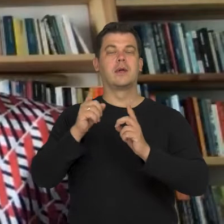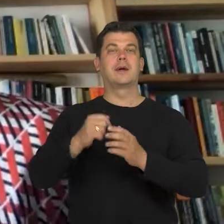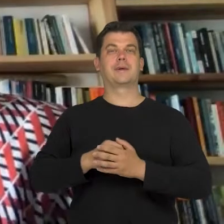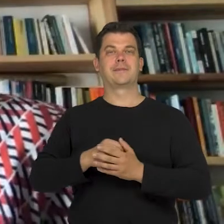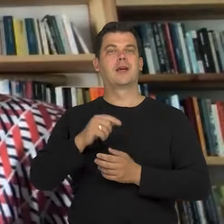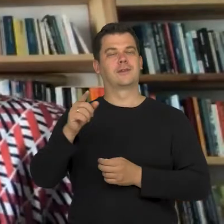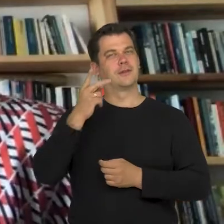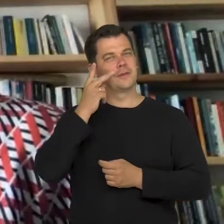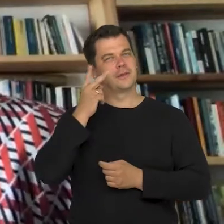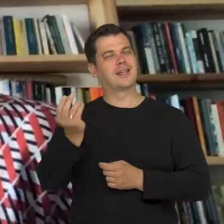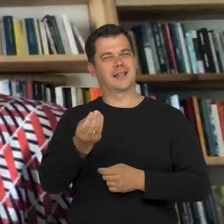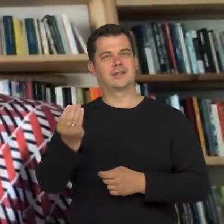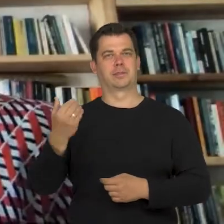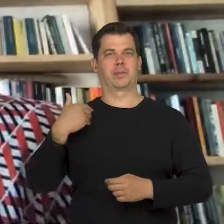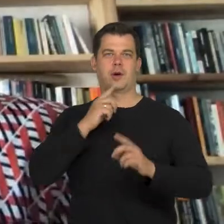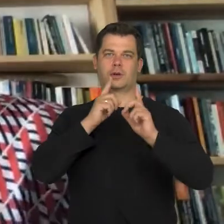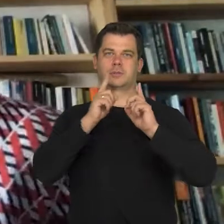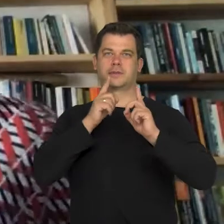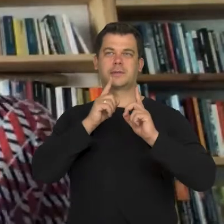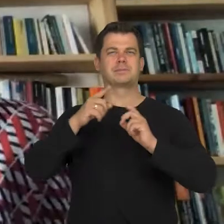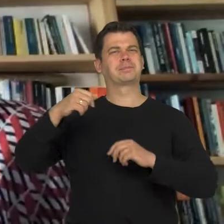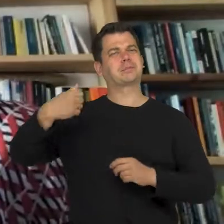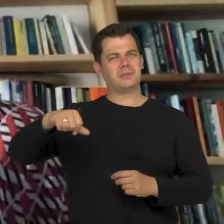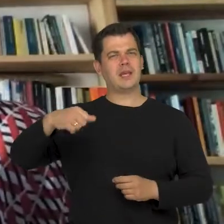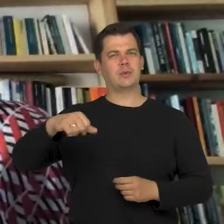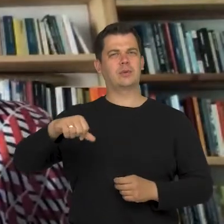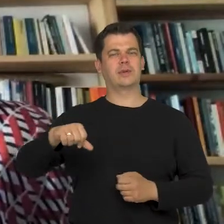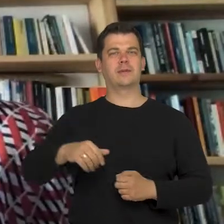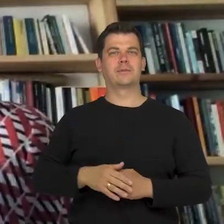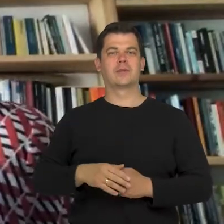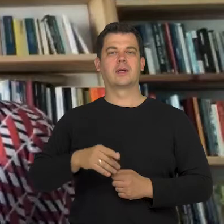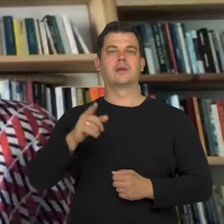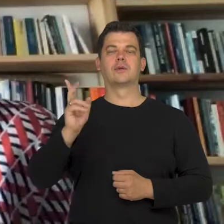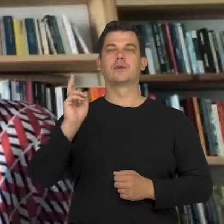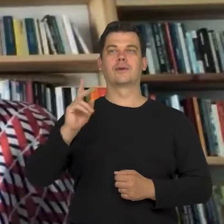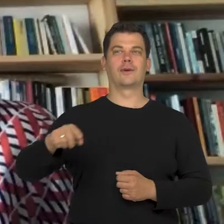that sometimes, there is a lack of public space for the users,